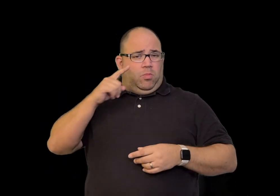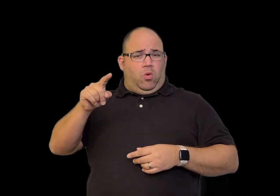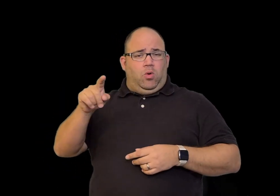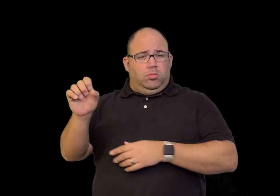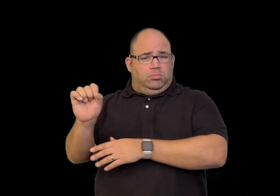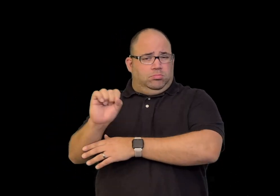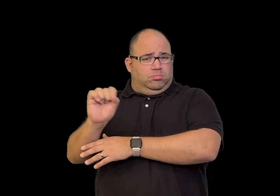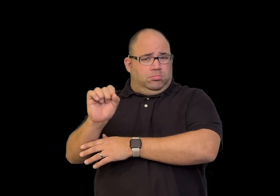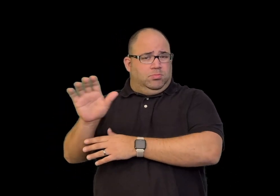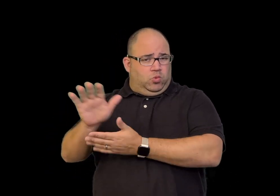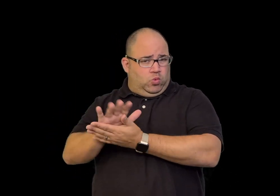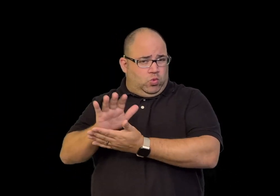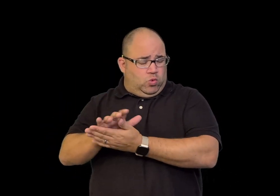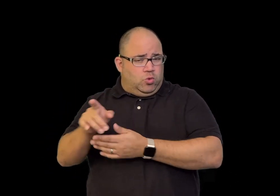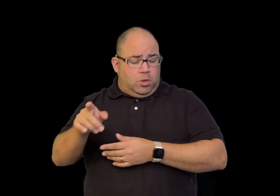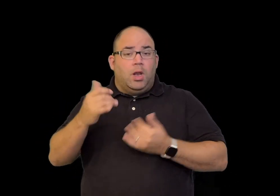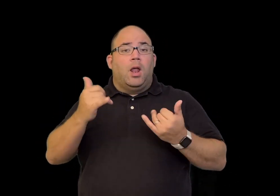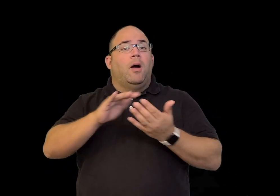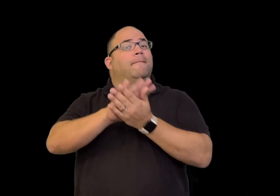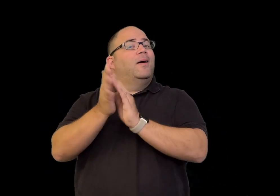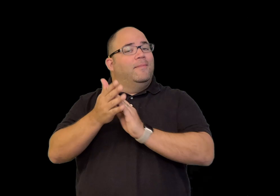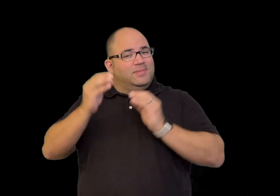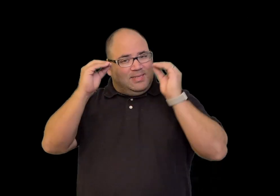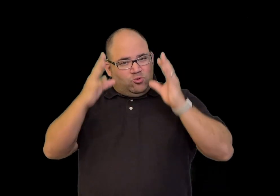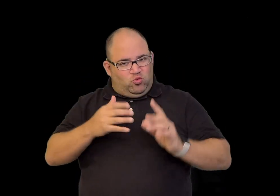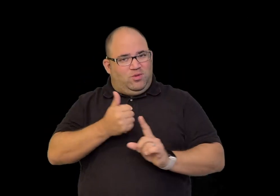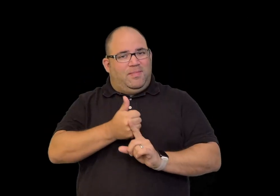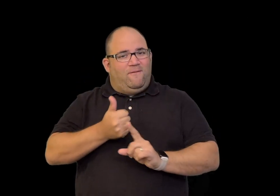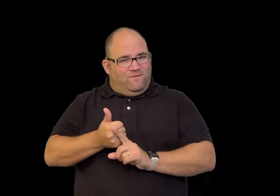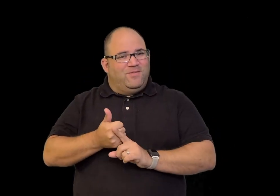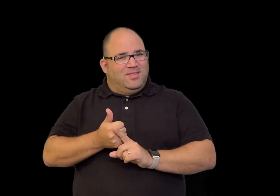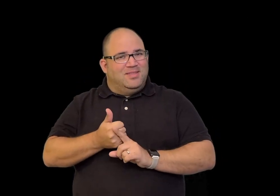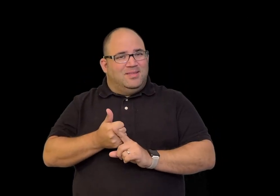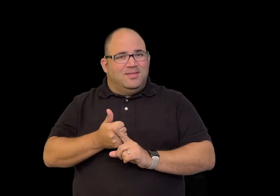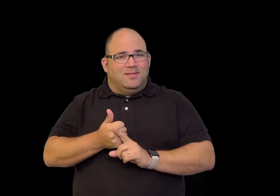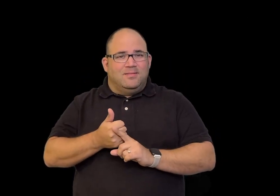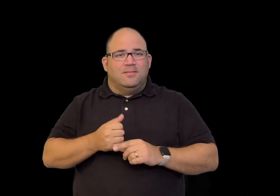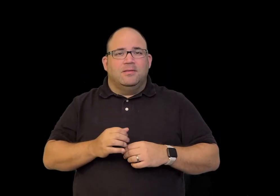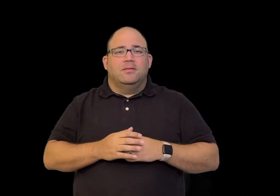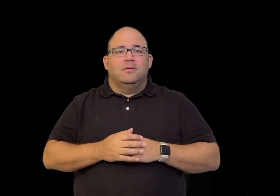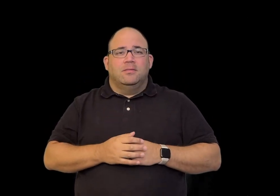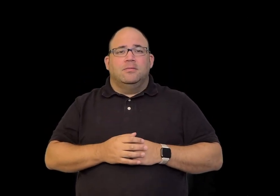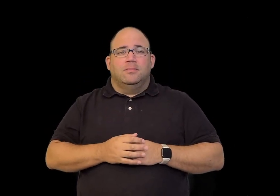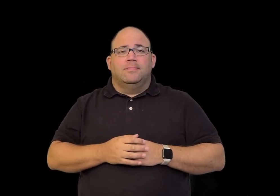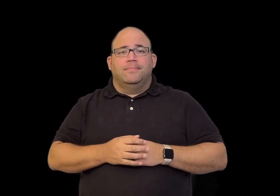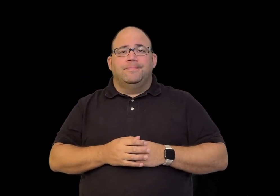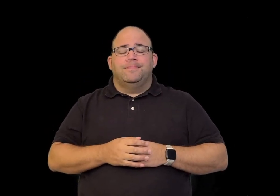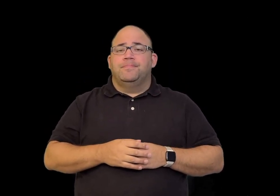two students of Abbé Sicard, who were now educators along with him.